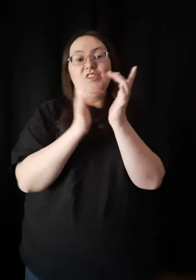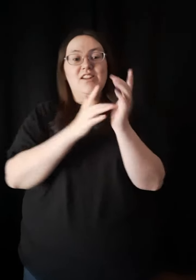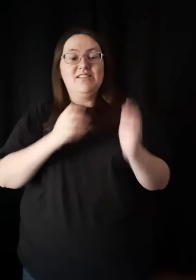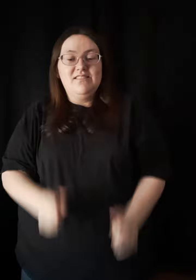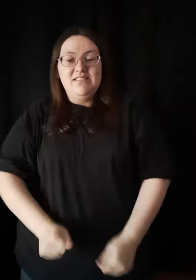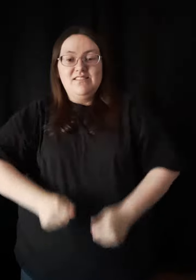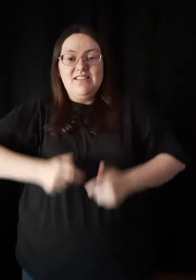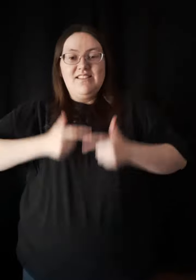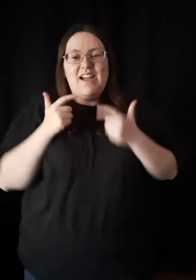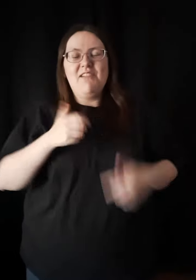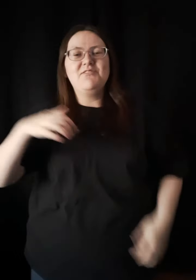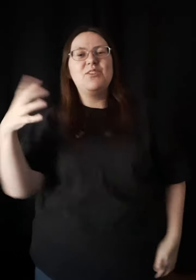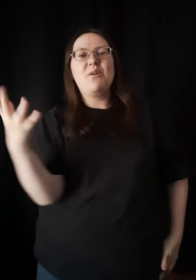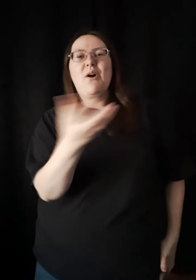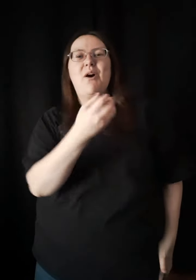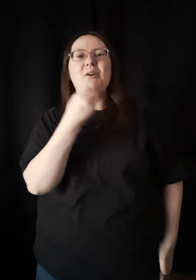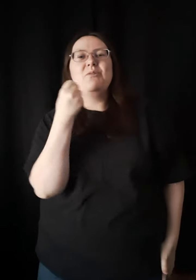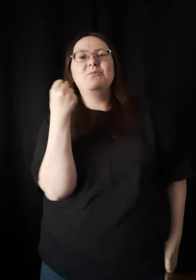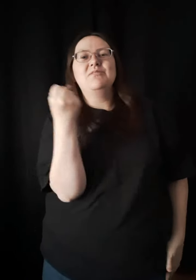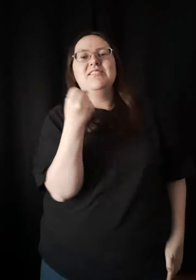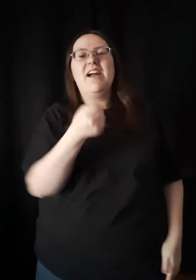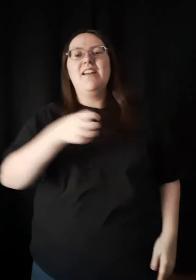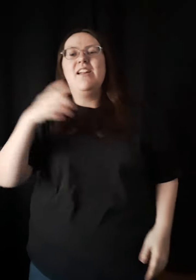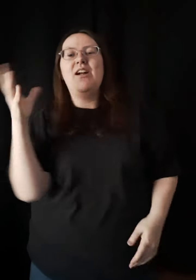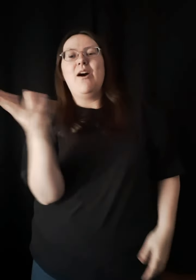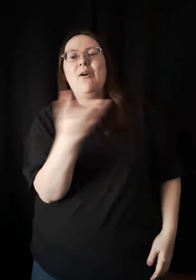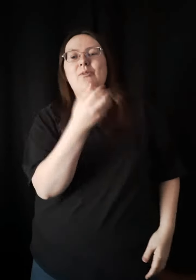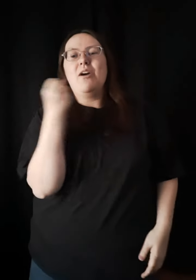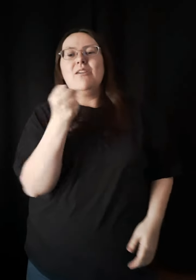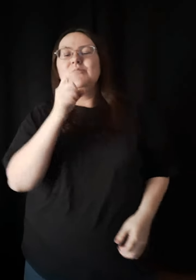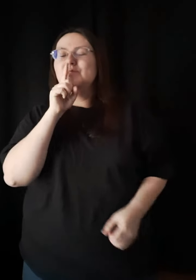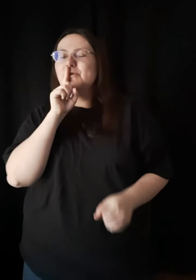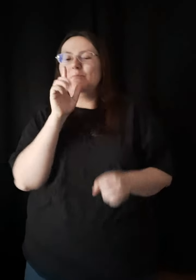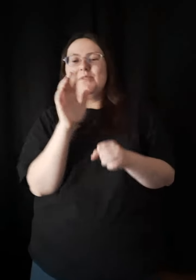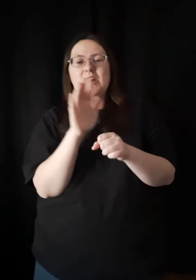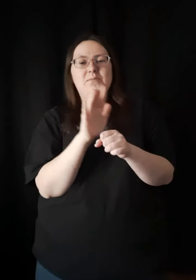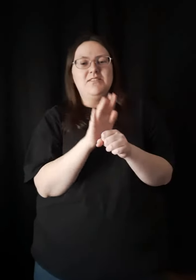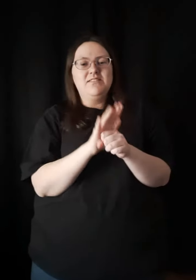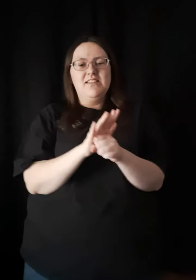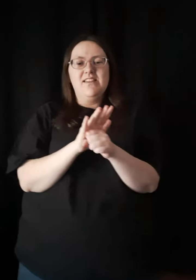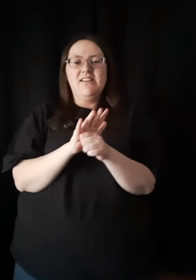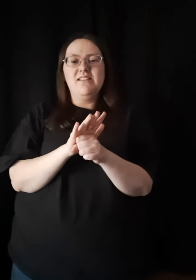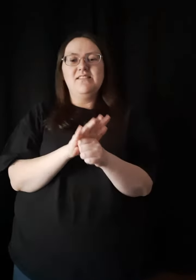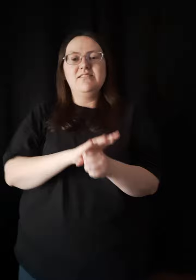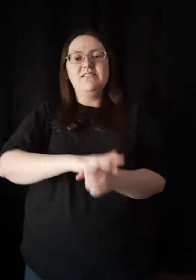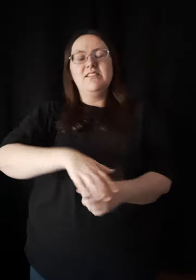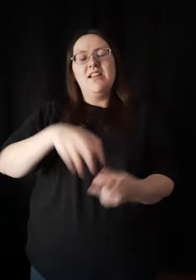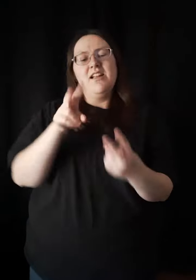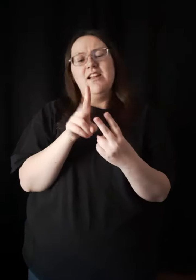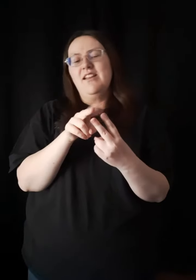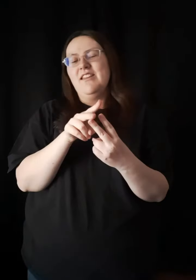Jesus is alive so hold tight Hold on to the promises